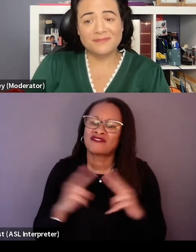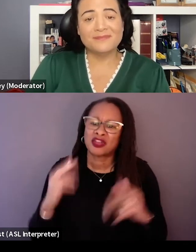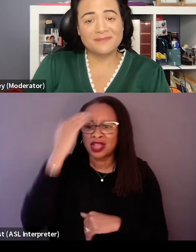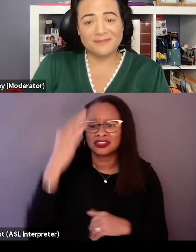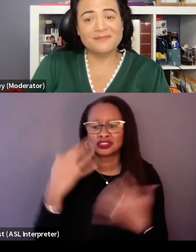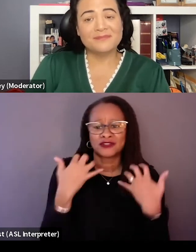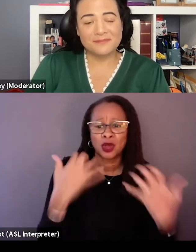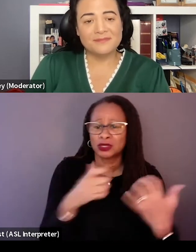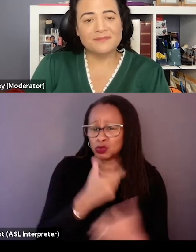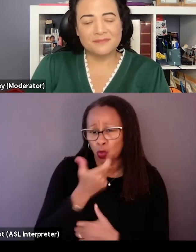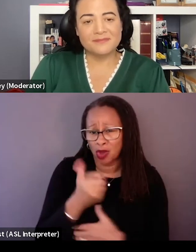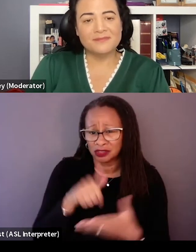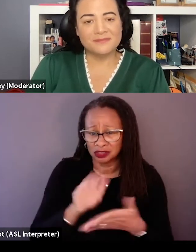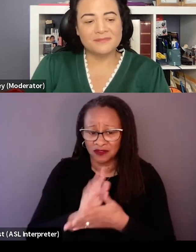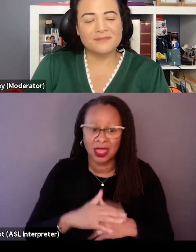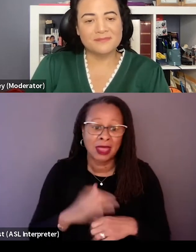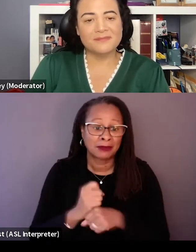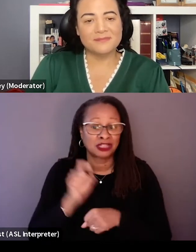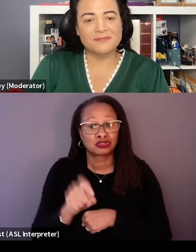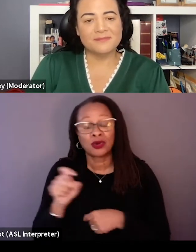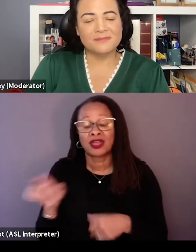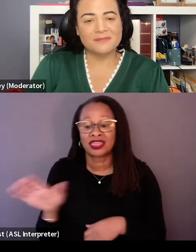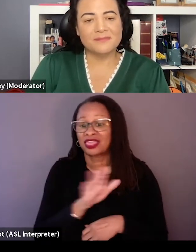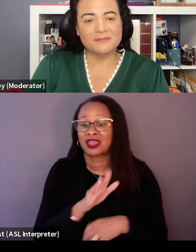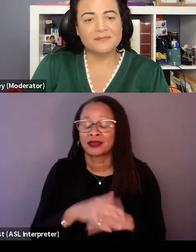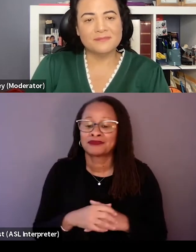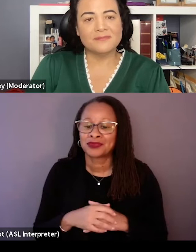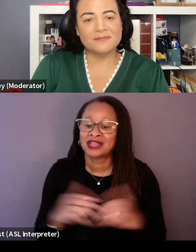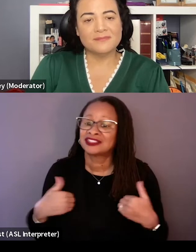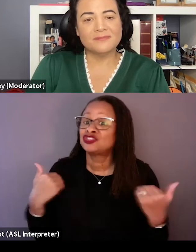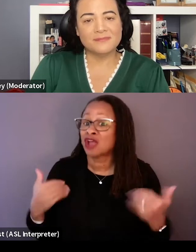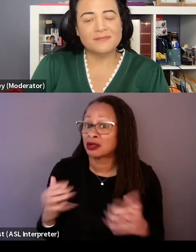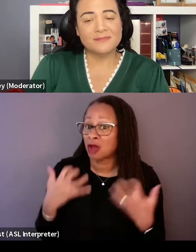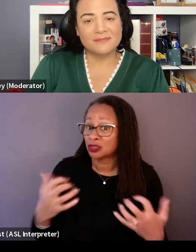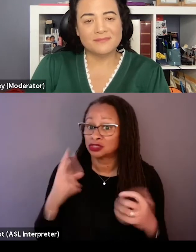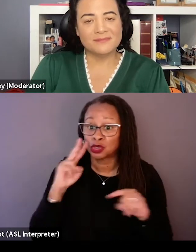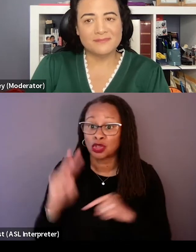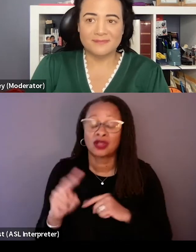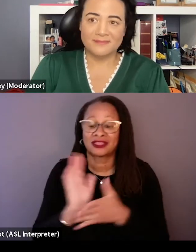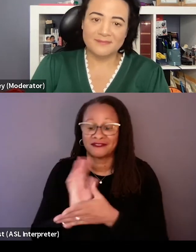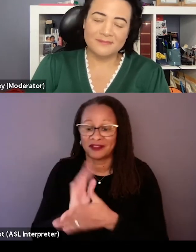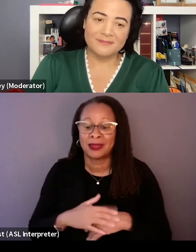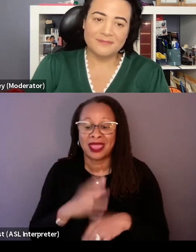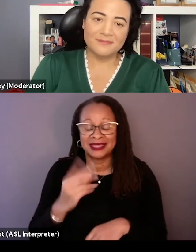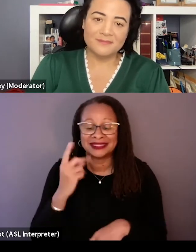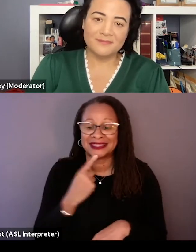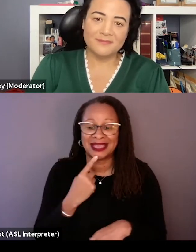and making sure that especially young audiences could look at the film and say, why can't I do that?